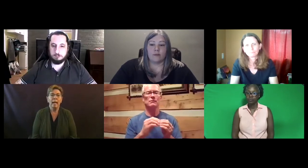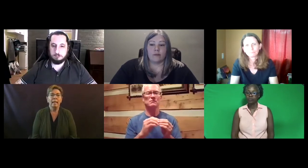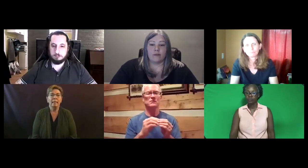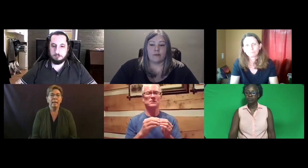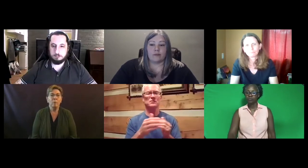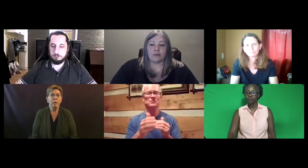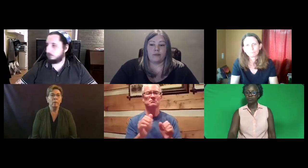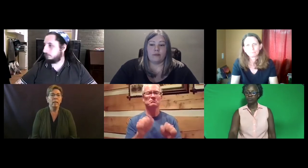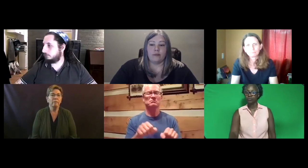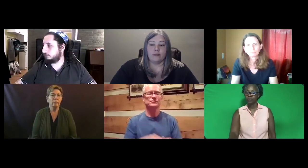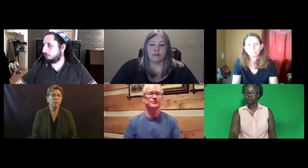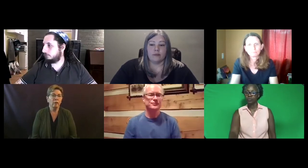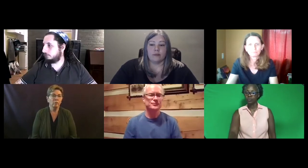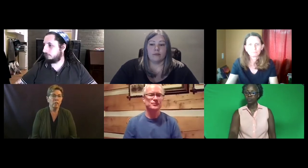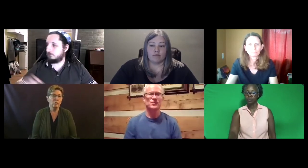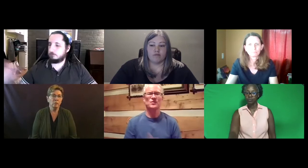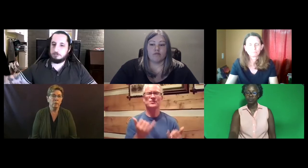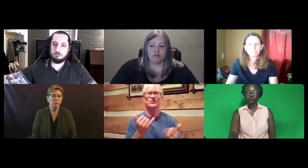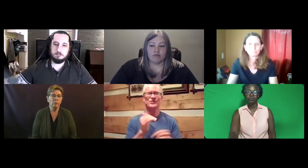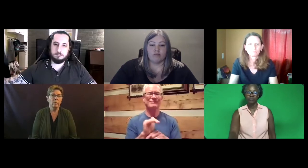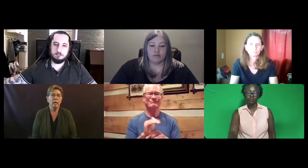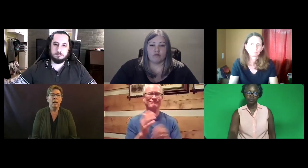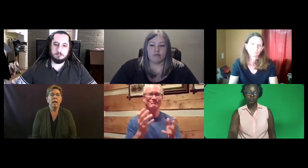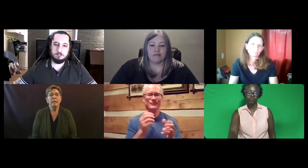And at that point, we will have further conversation with you.